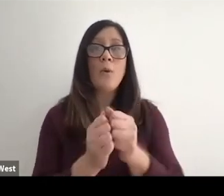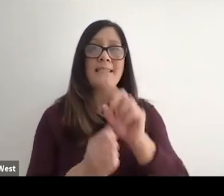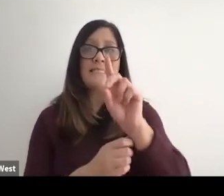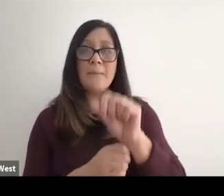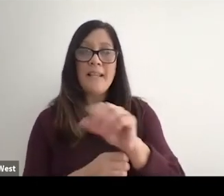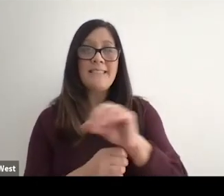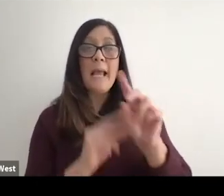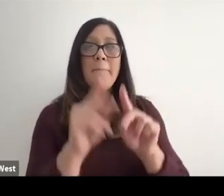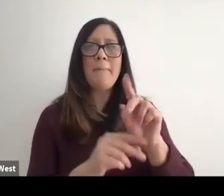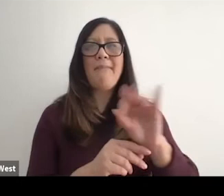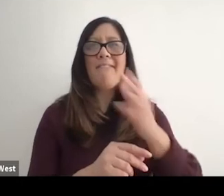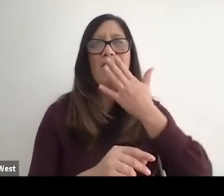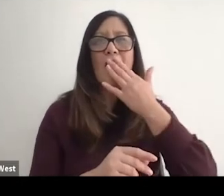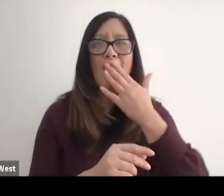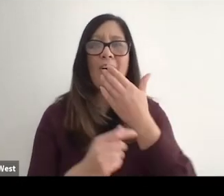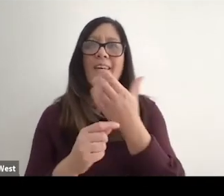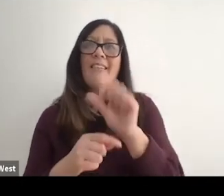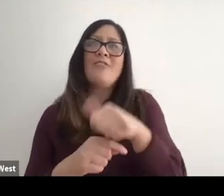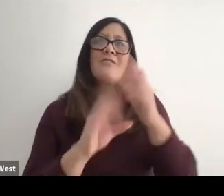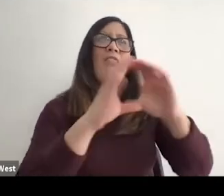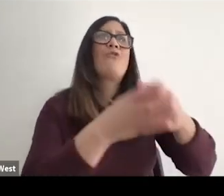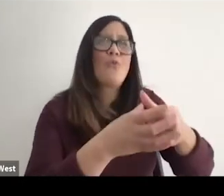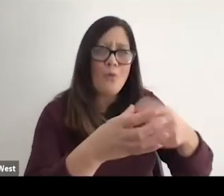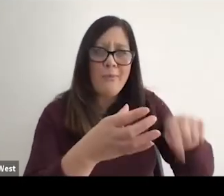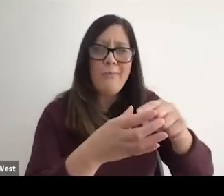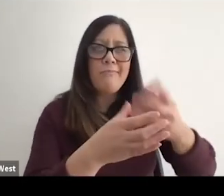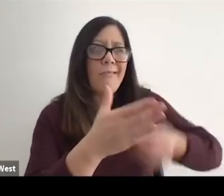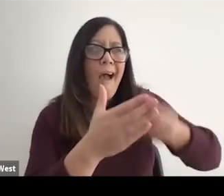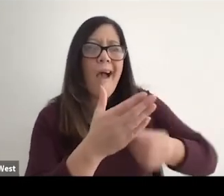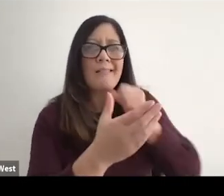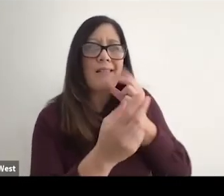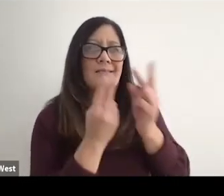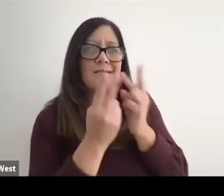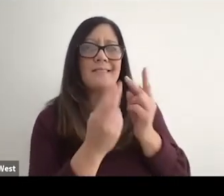there is a whole another segment that is a part of that, or lack of a part of that.